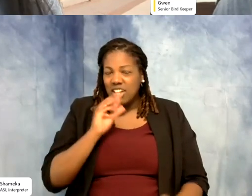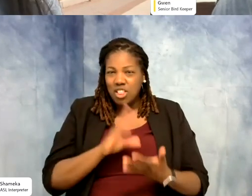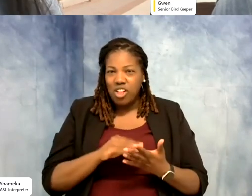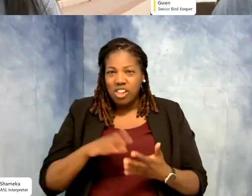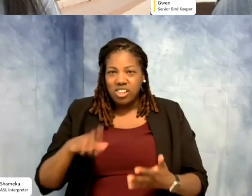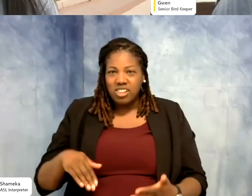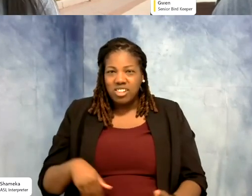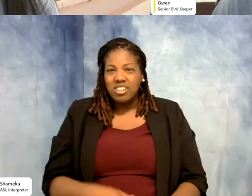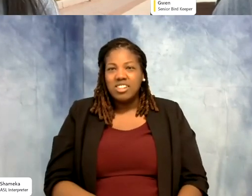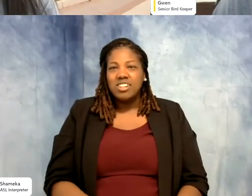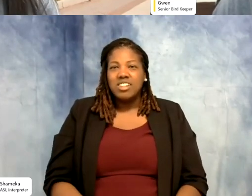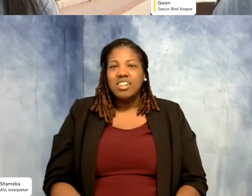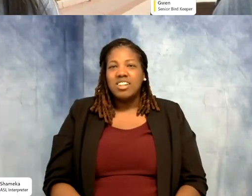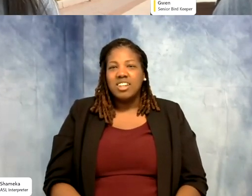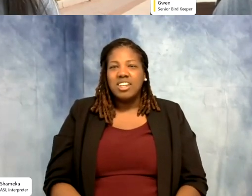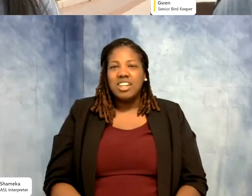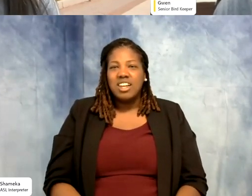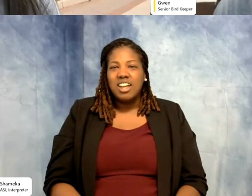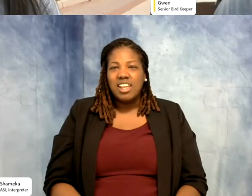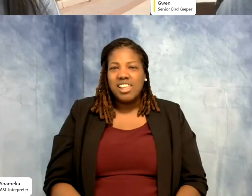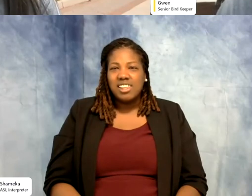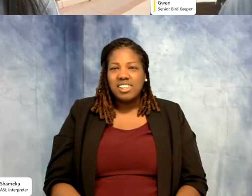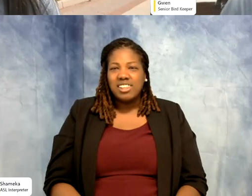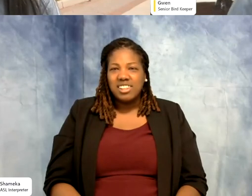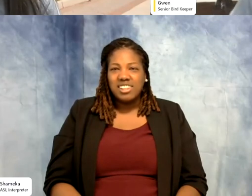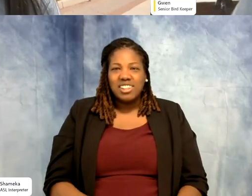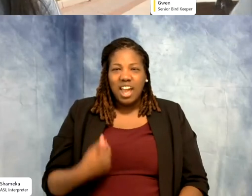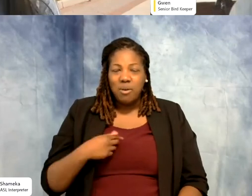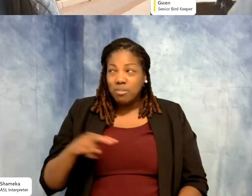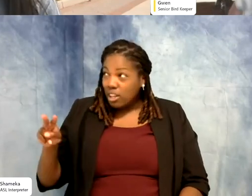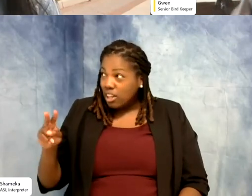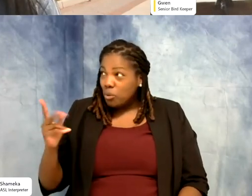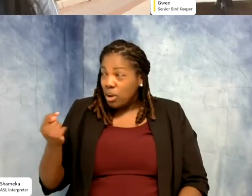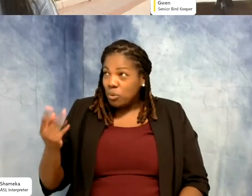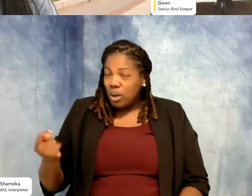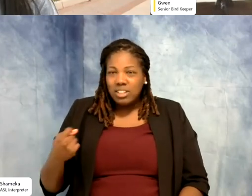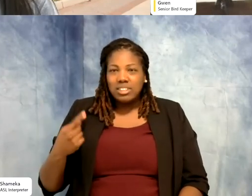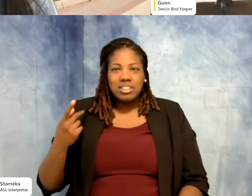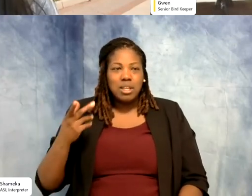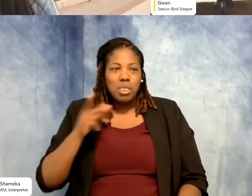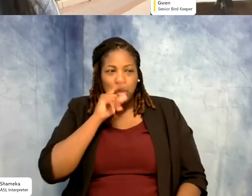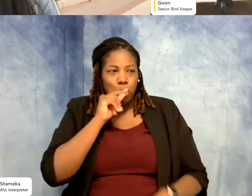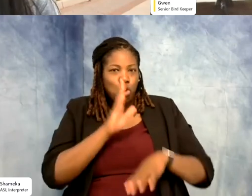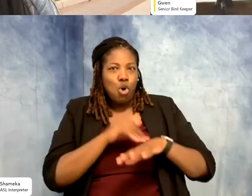catch on all the time neither. Got to literally turn around and say "what, what, what are you screaming?" Because he's continuing to call my name so.